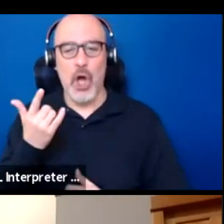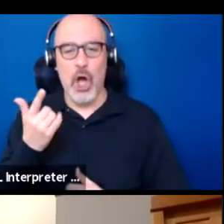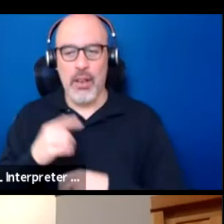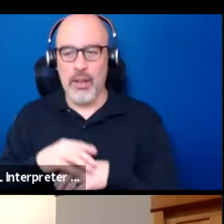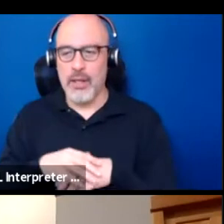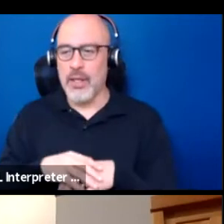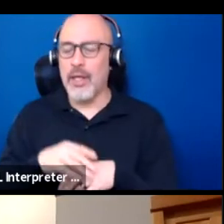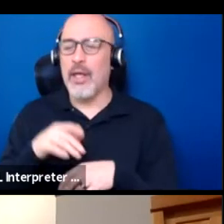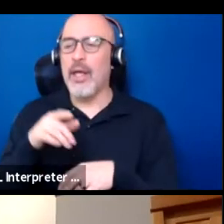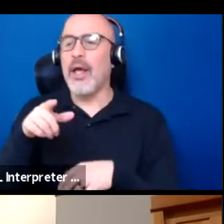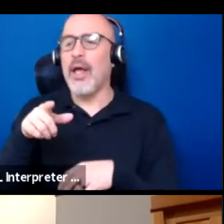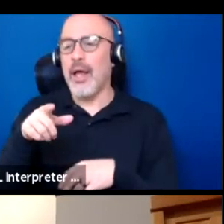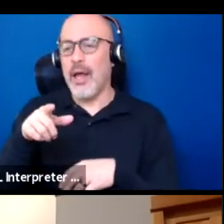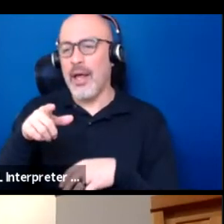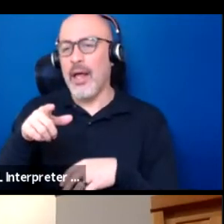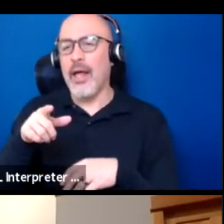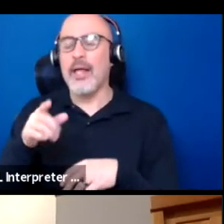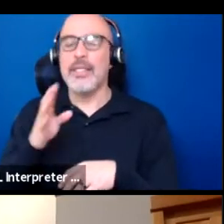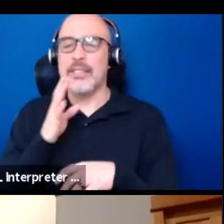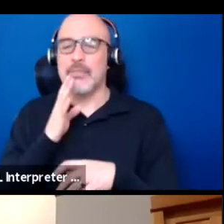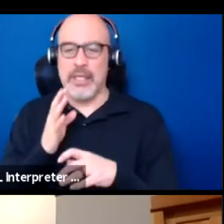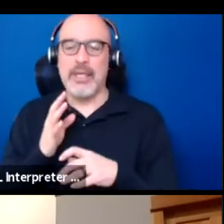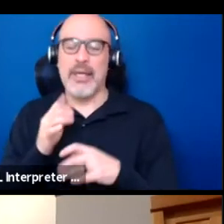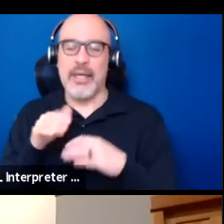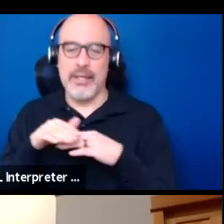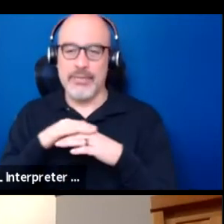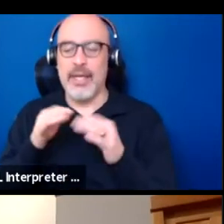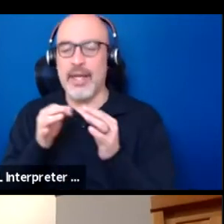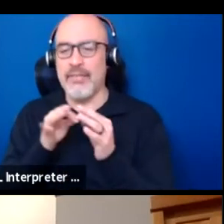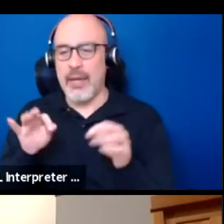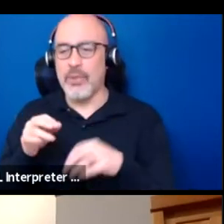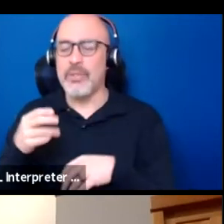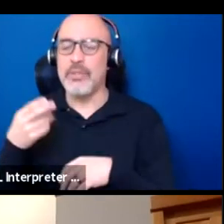(speaks in foreign language) Hey, my name is Howie.